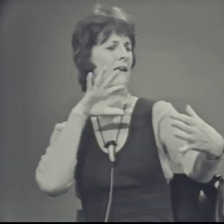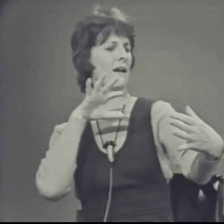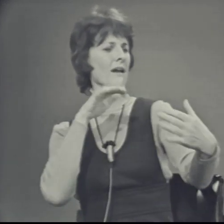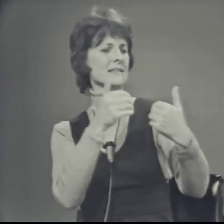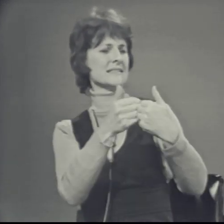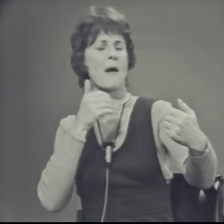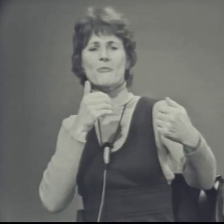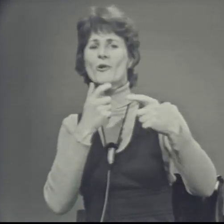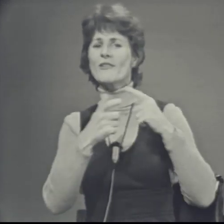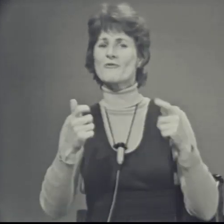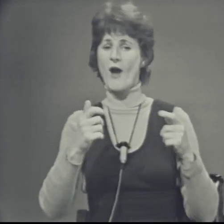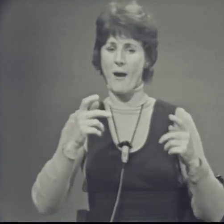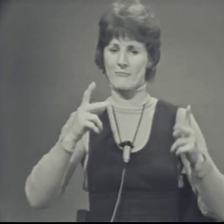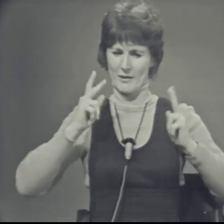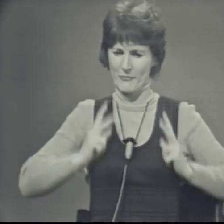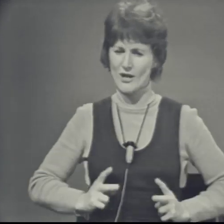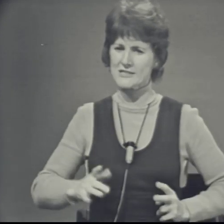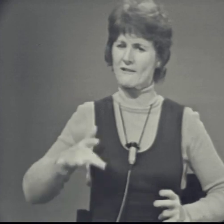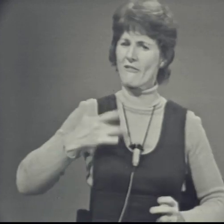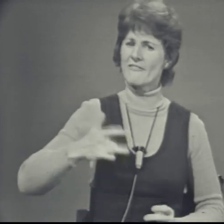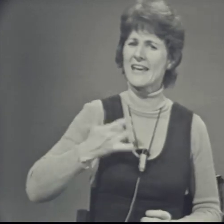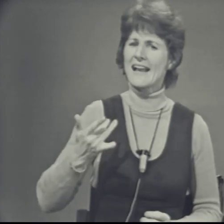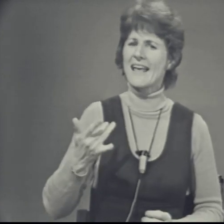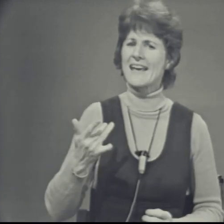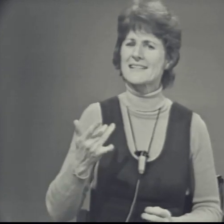separate from the personal feelings,